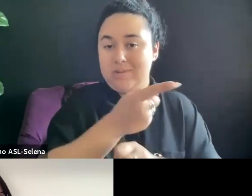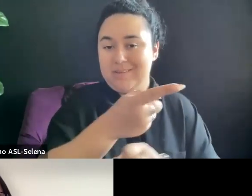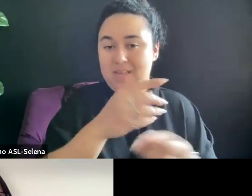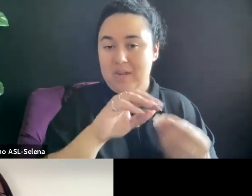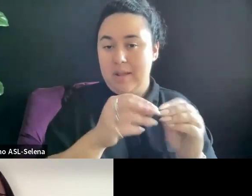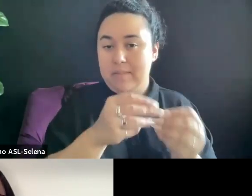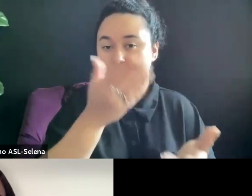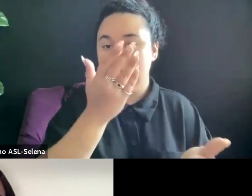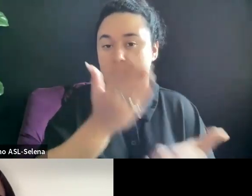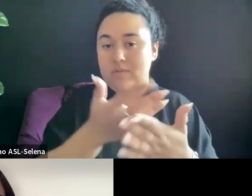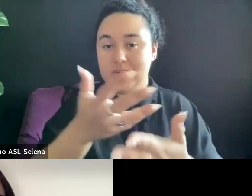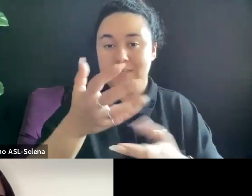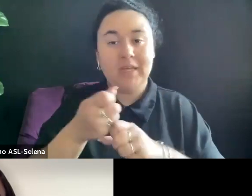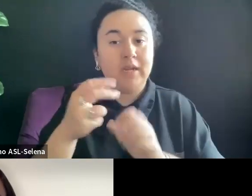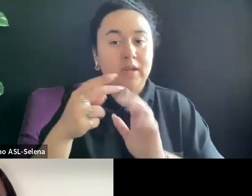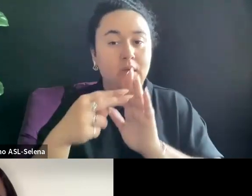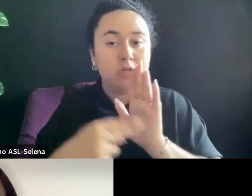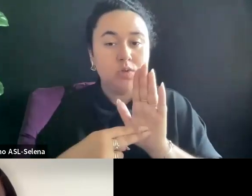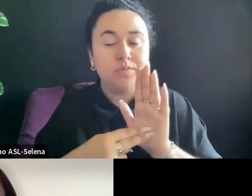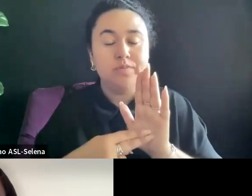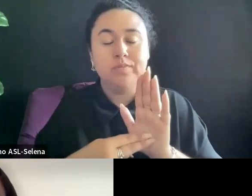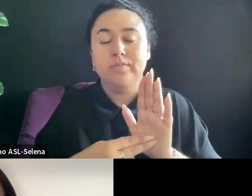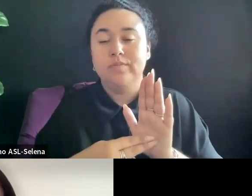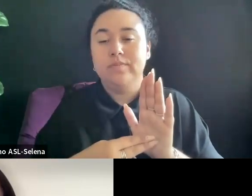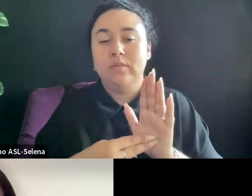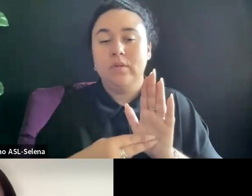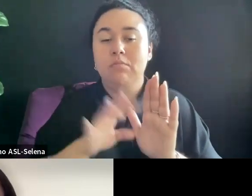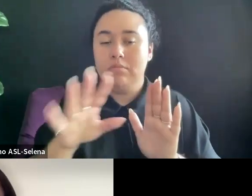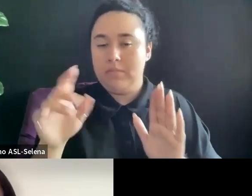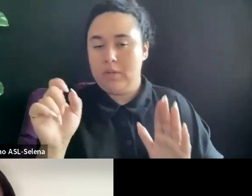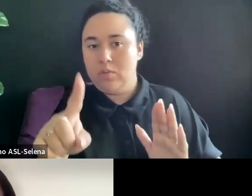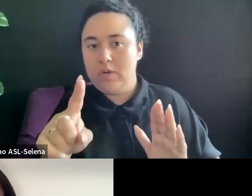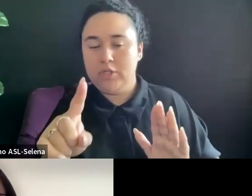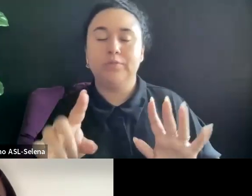MY QUESTION IS THEATRICAL ONES ARE SO EXPENSIVE.